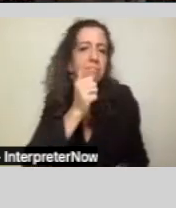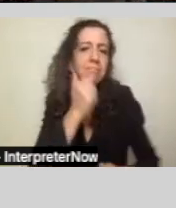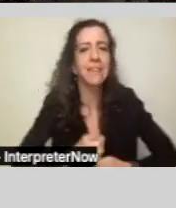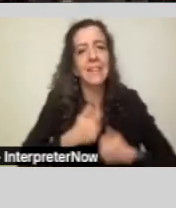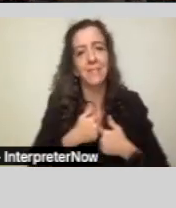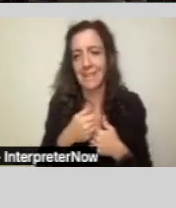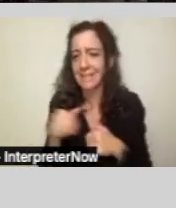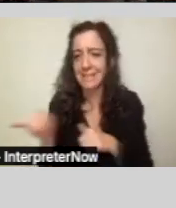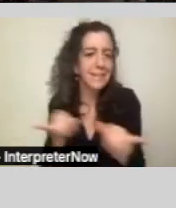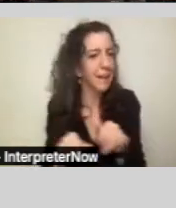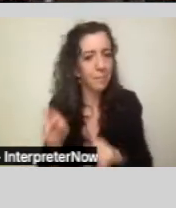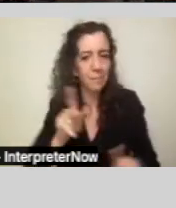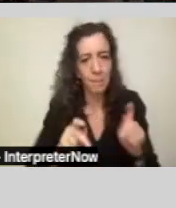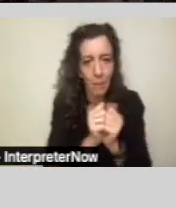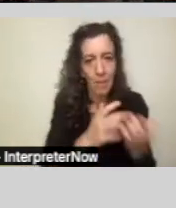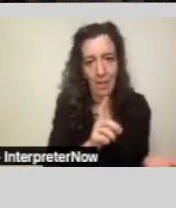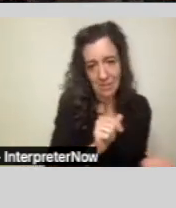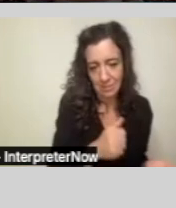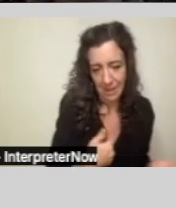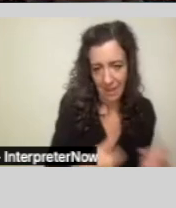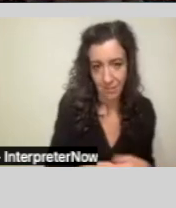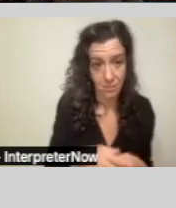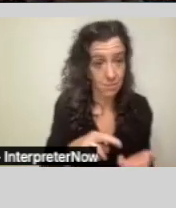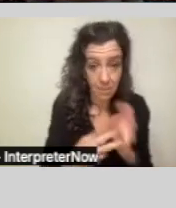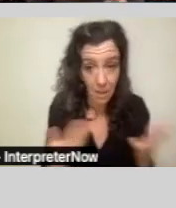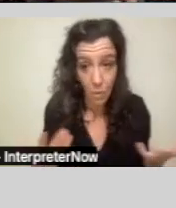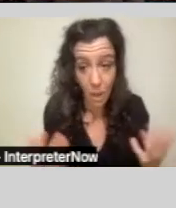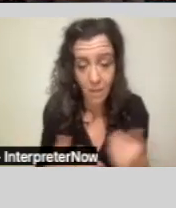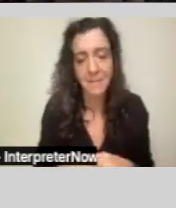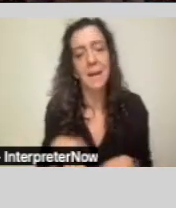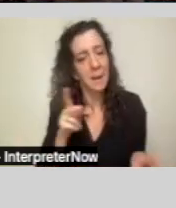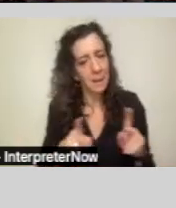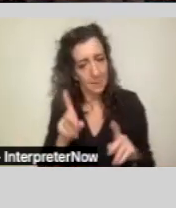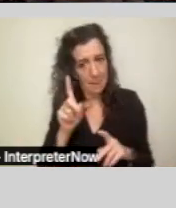So, in other words, disabled people in our system have the right to services so they